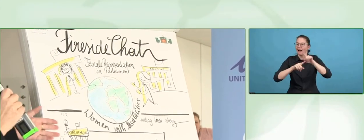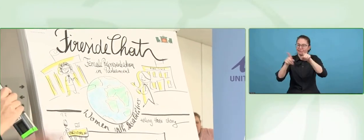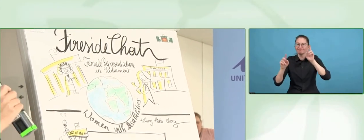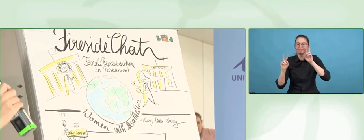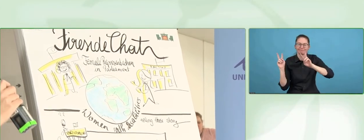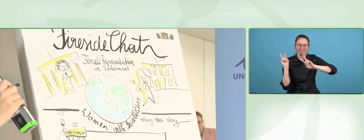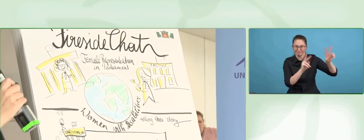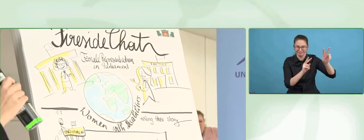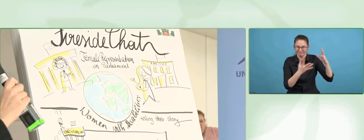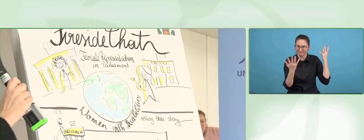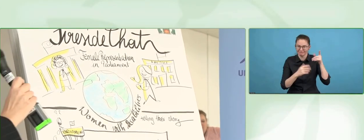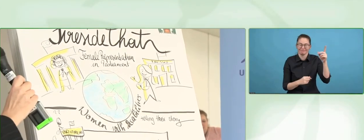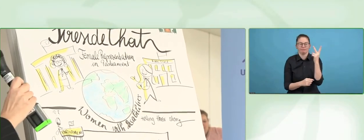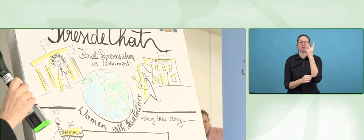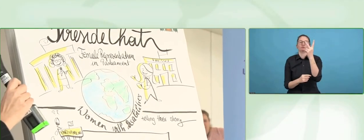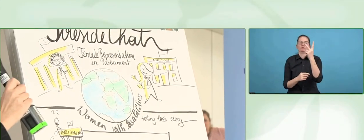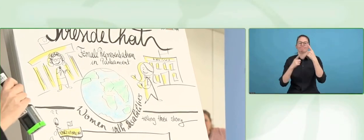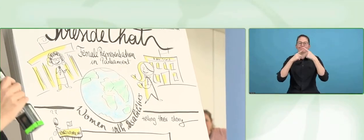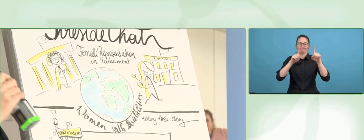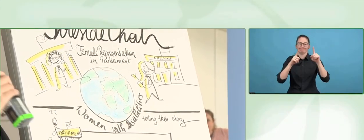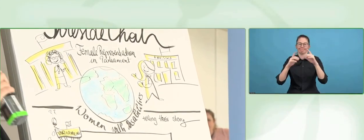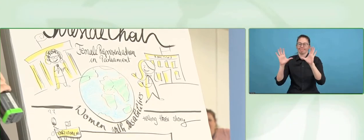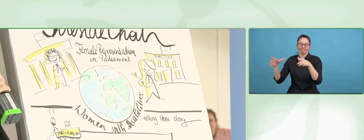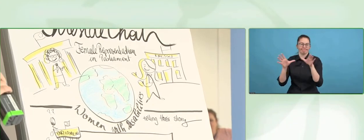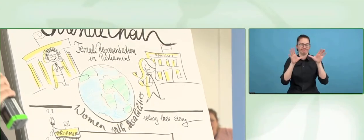the parliament had a lot of learning to do when you came there.